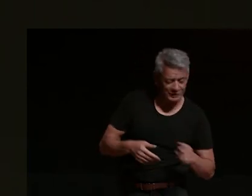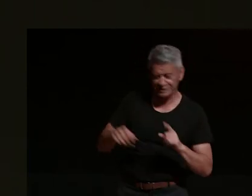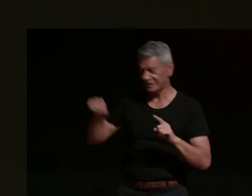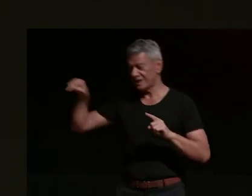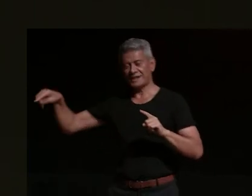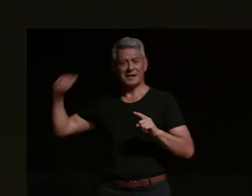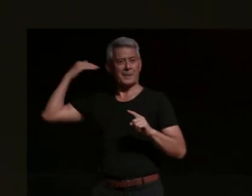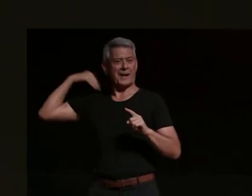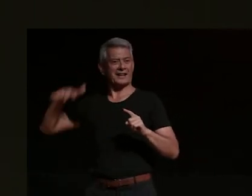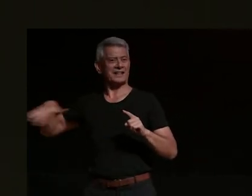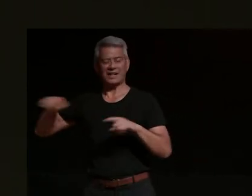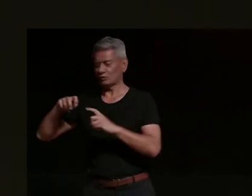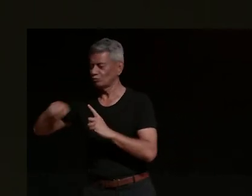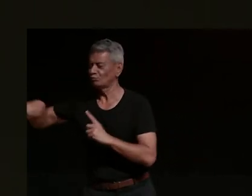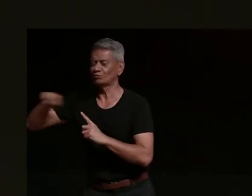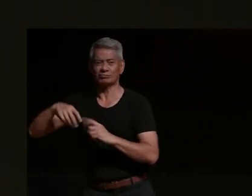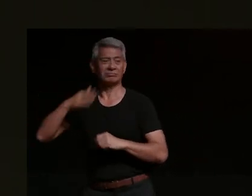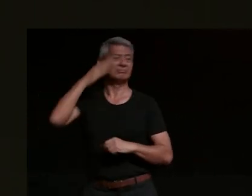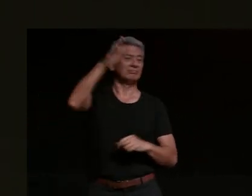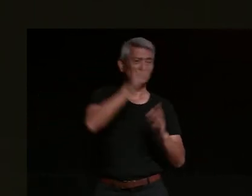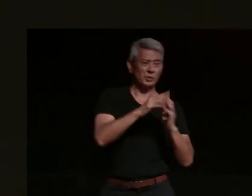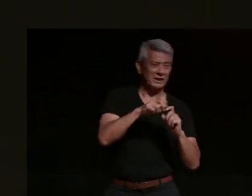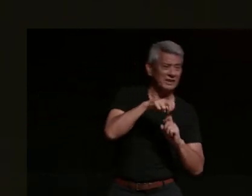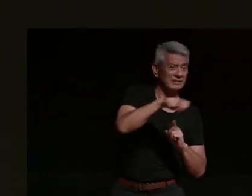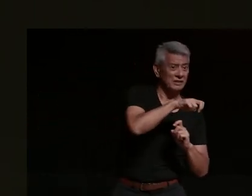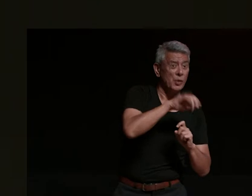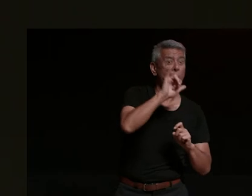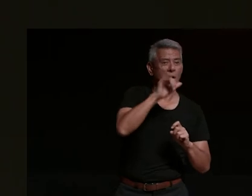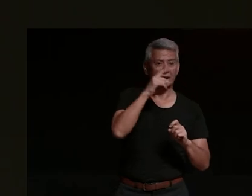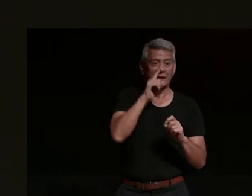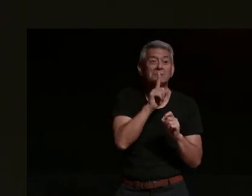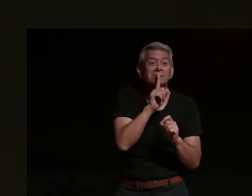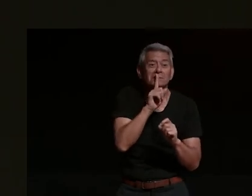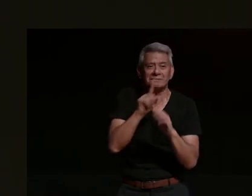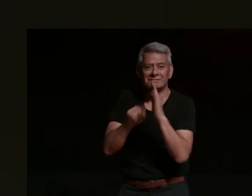farm on weekends and occasionally when i was able to sneak out i'd race the postie up and down the